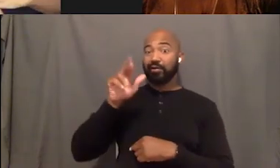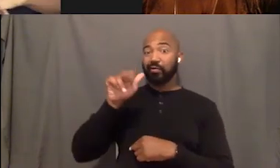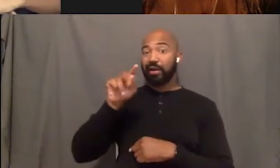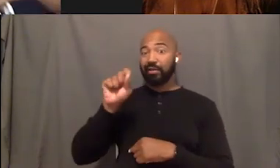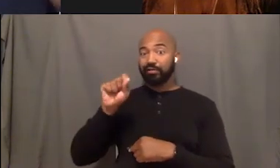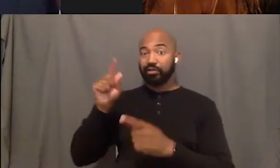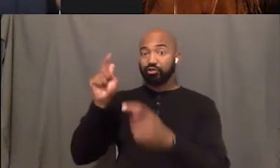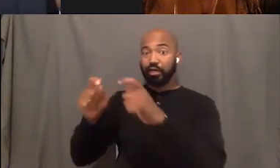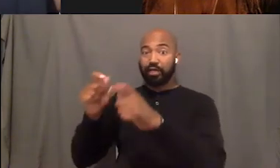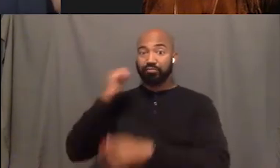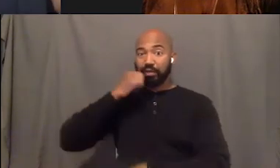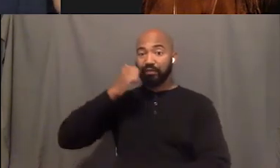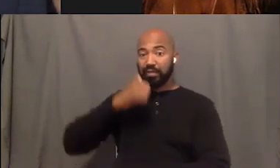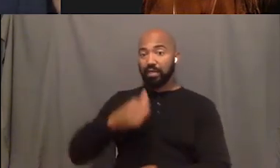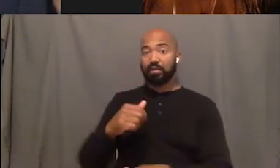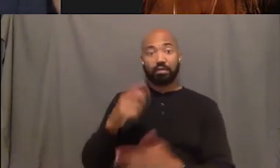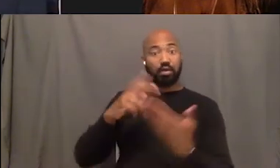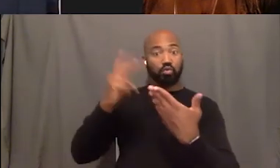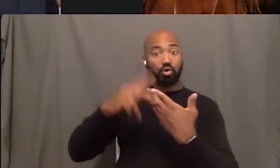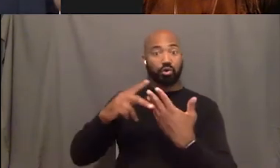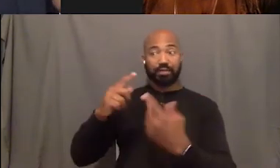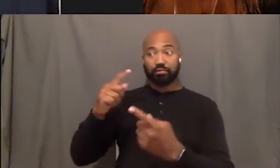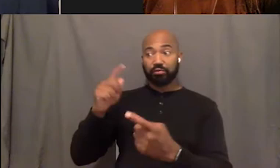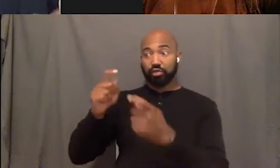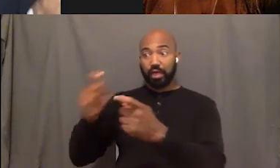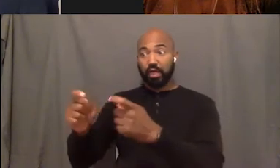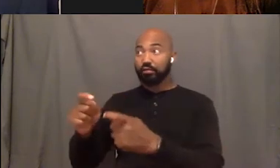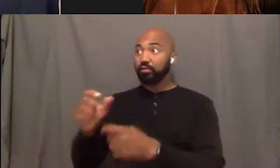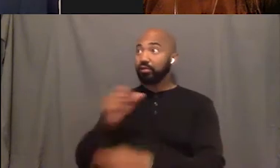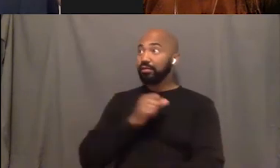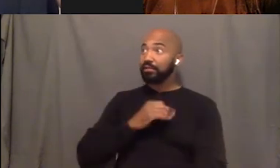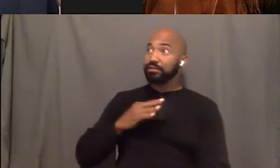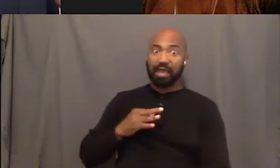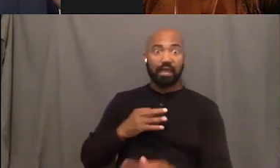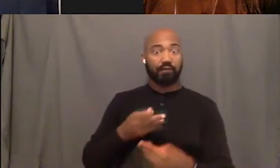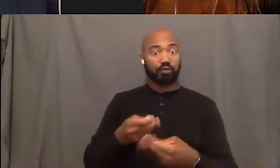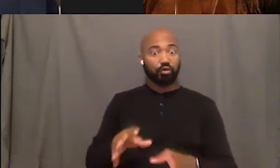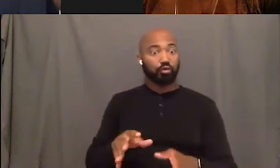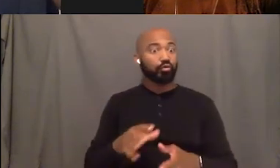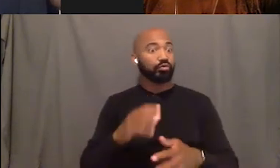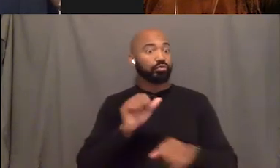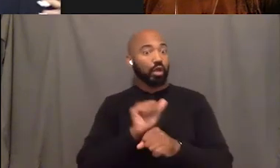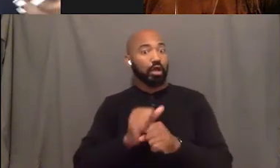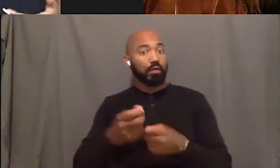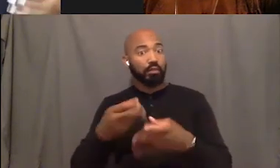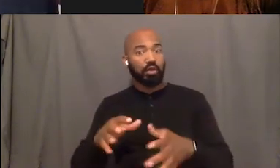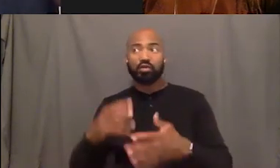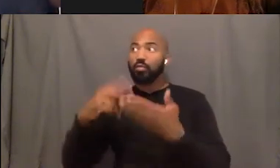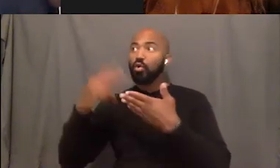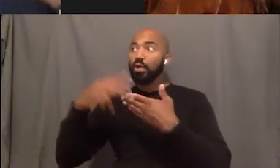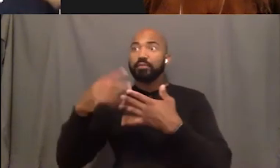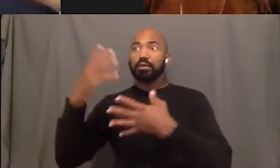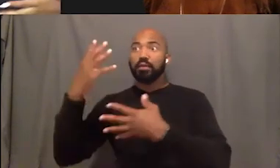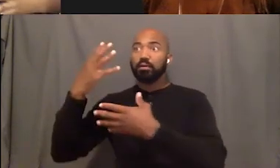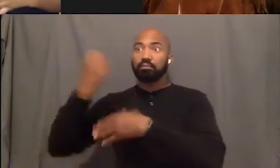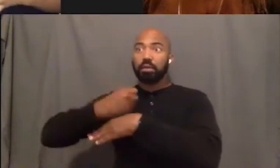So we lose staff and people lose their jobs and programs and things like that. People Like to work with organizations